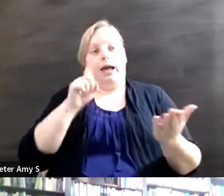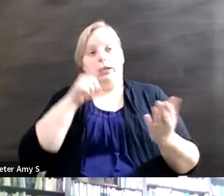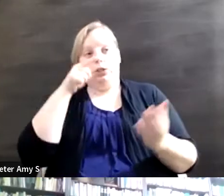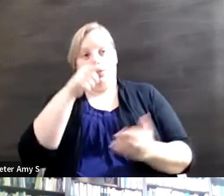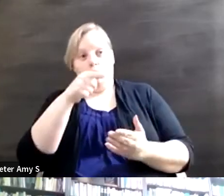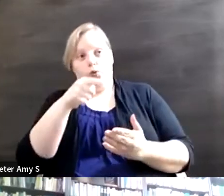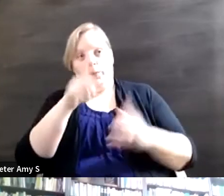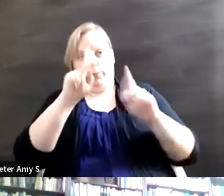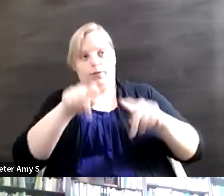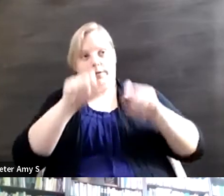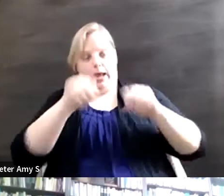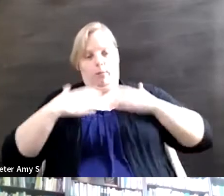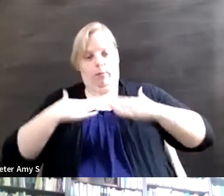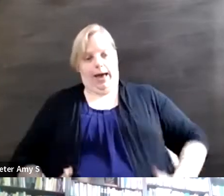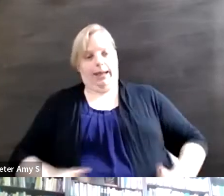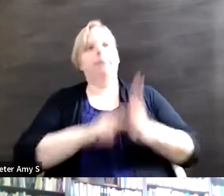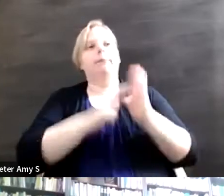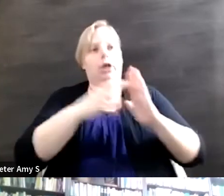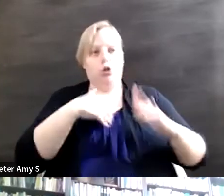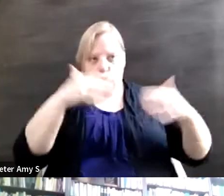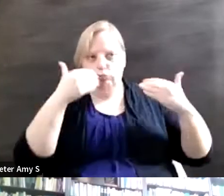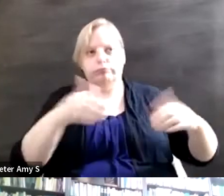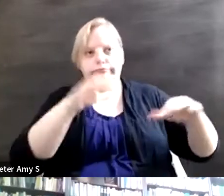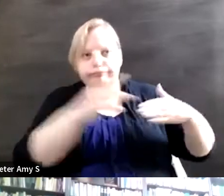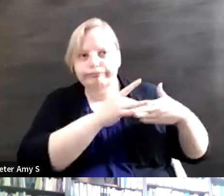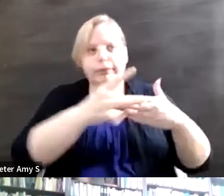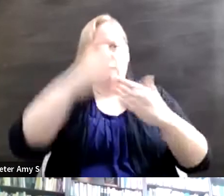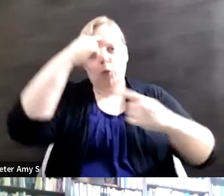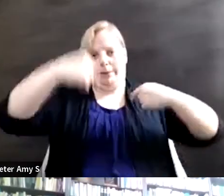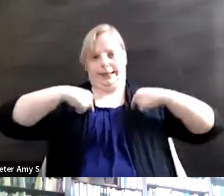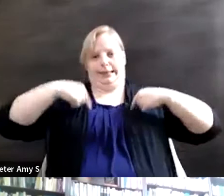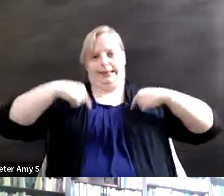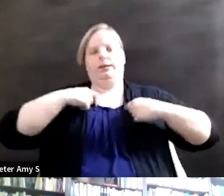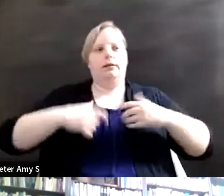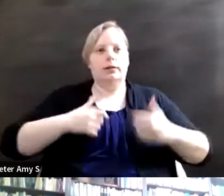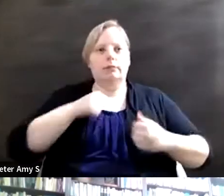individual to carry my torch for me and and fight my fights. I don't I don't need that. I need